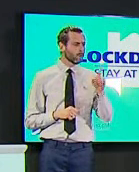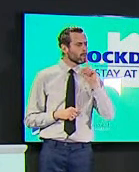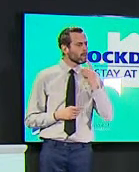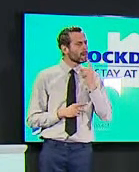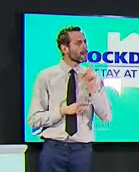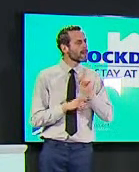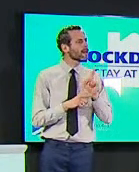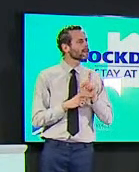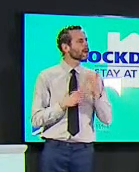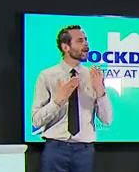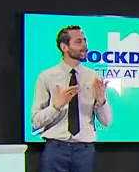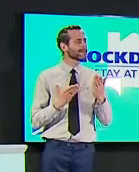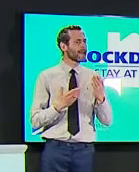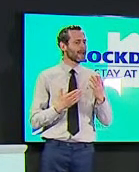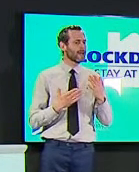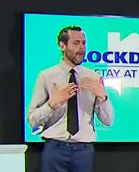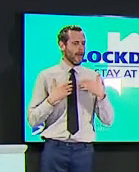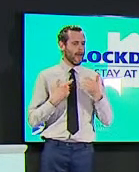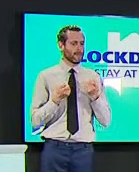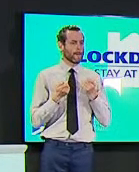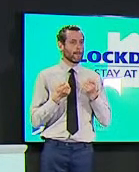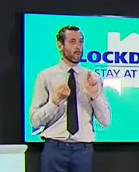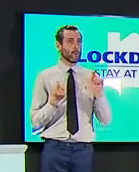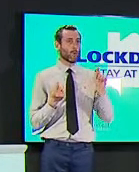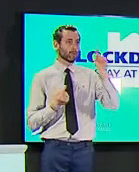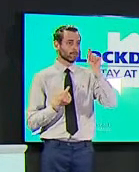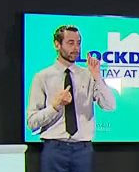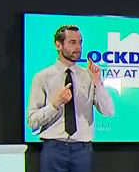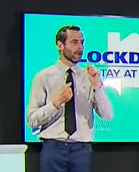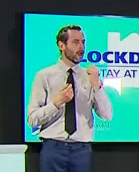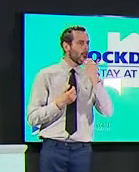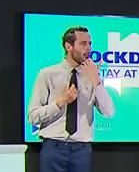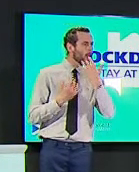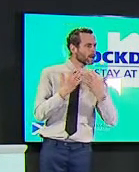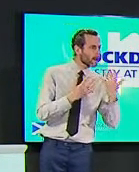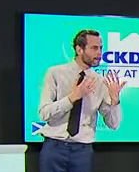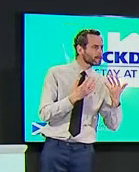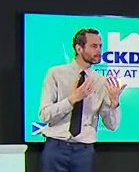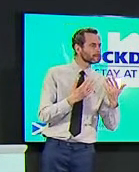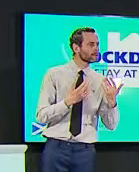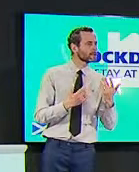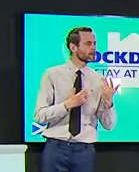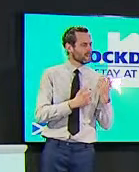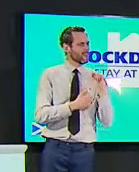local authority breakdowns of the vaccination roll out now i've noticed something similar